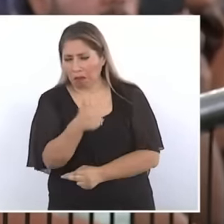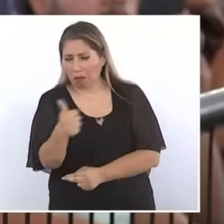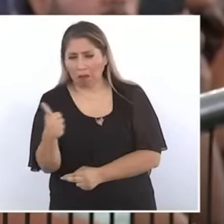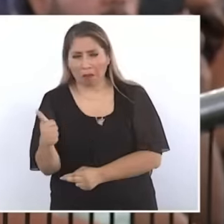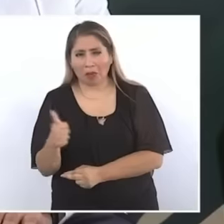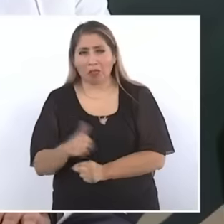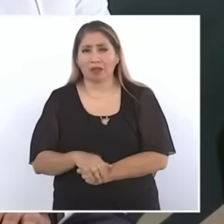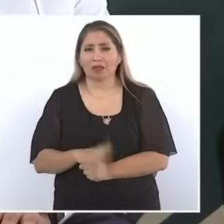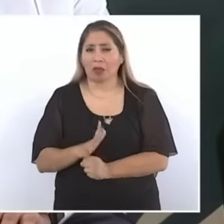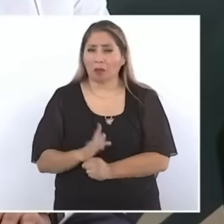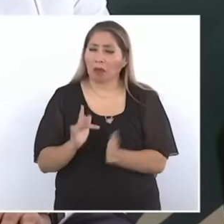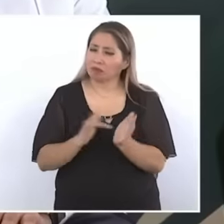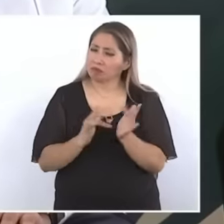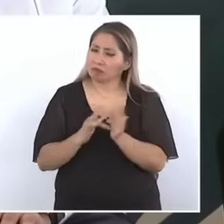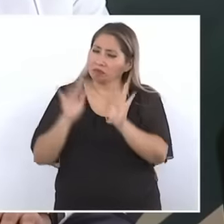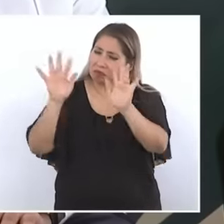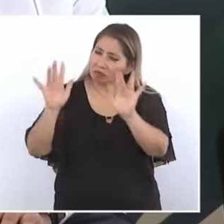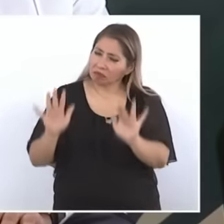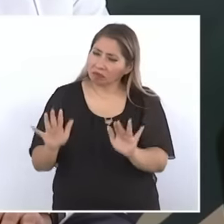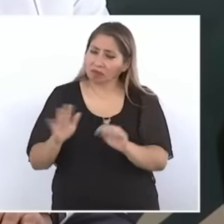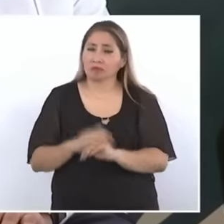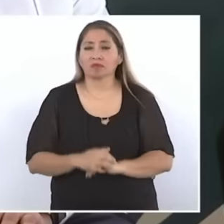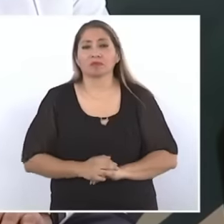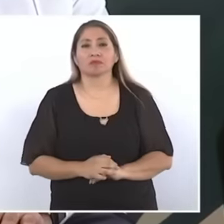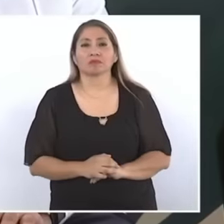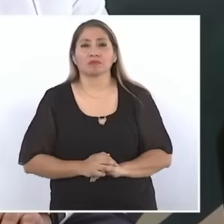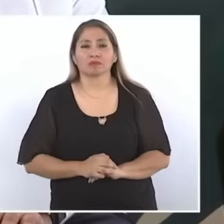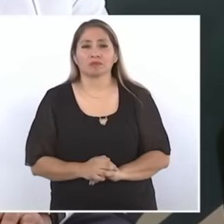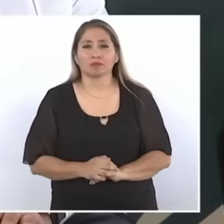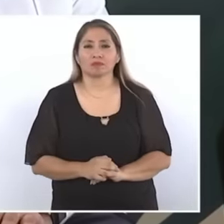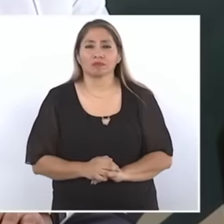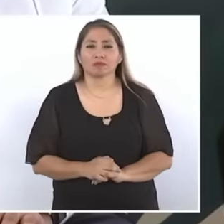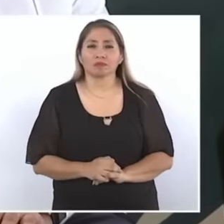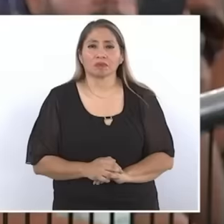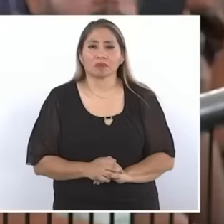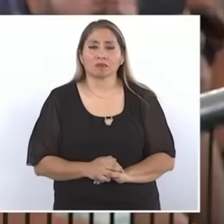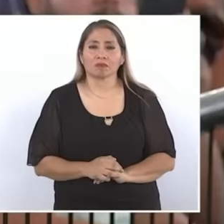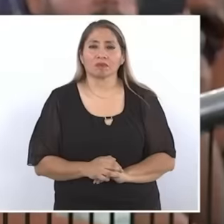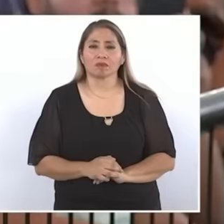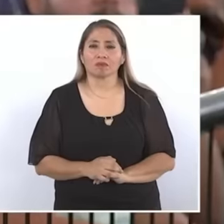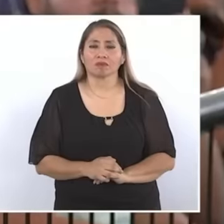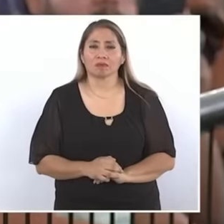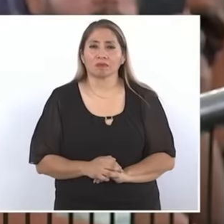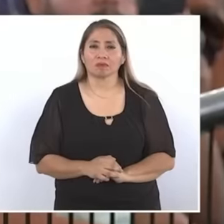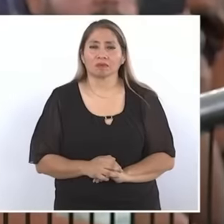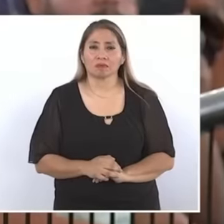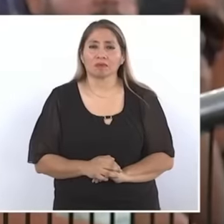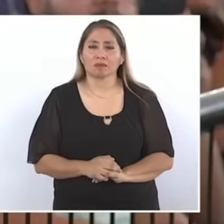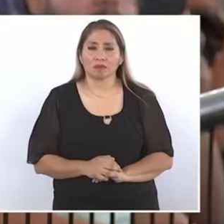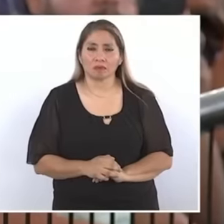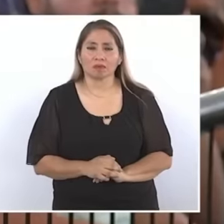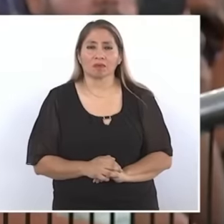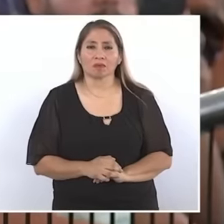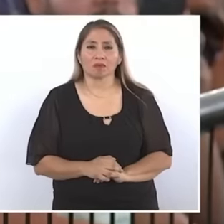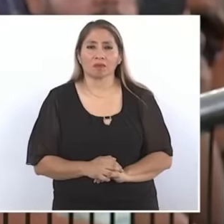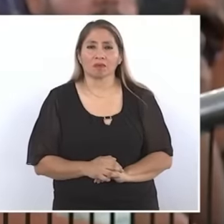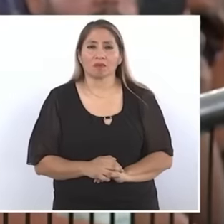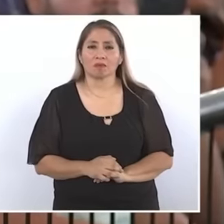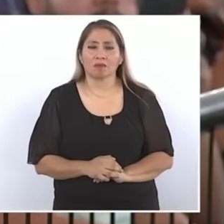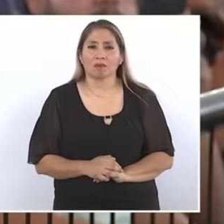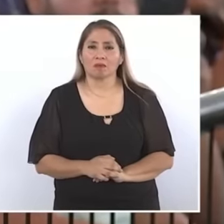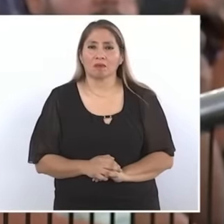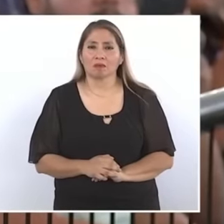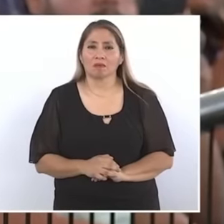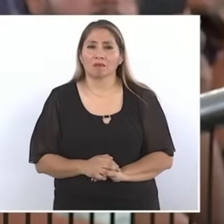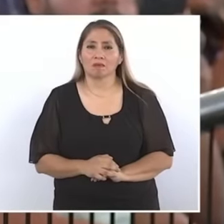as a Conchos pasta family And you As personalities are present,